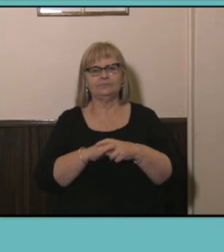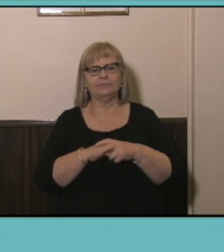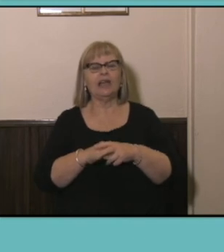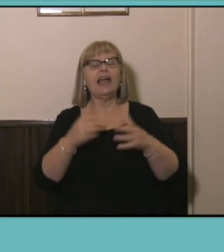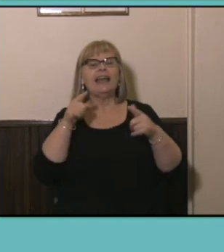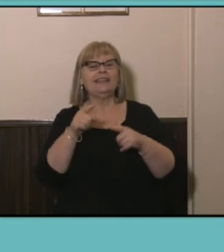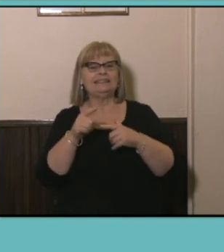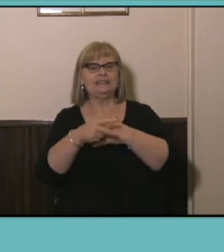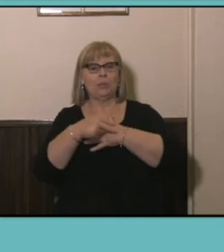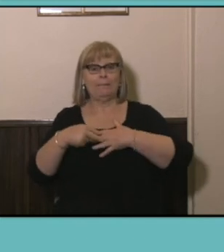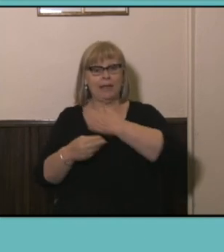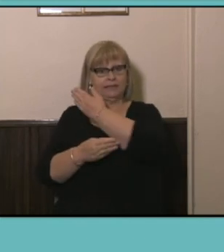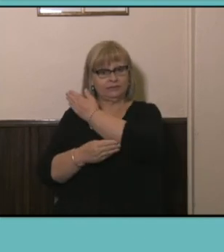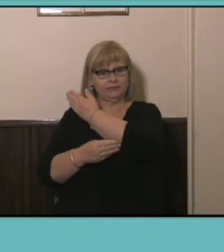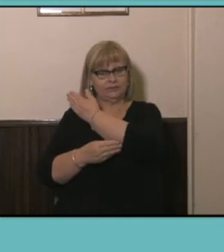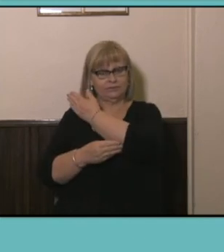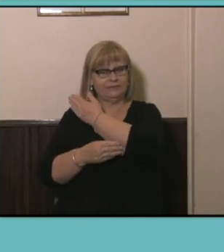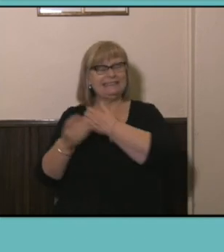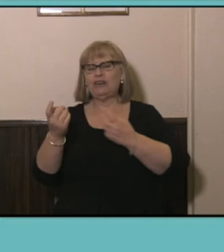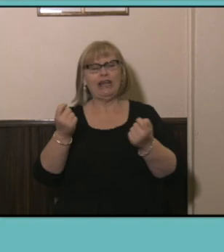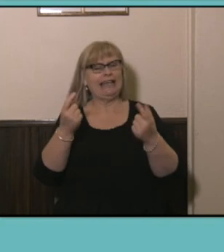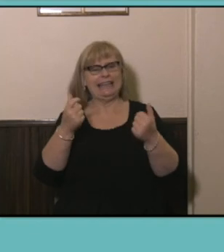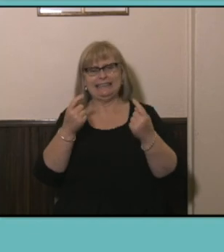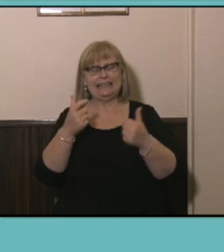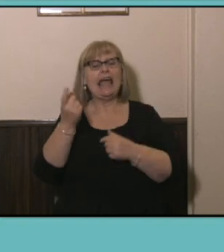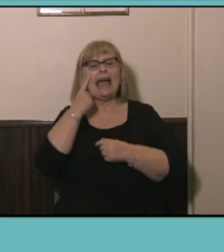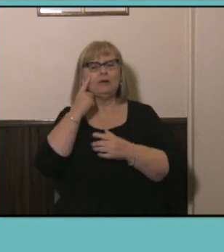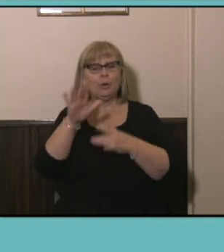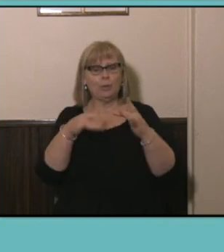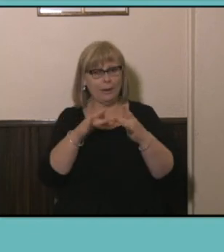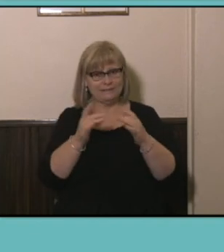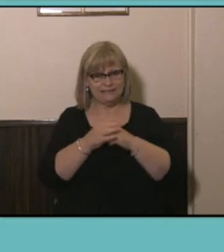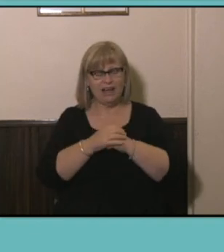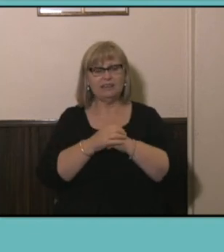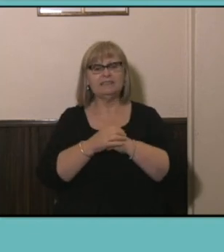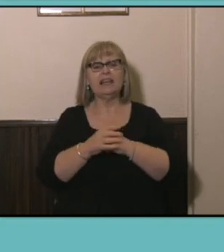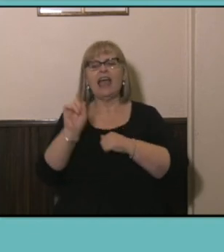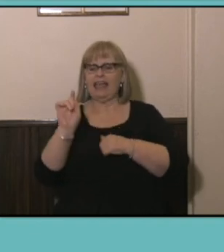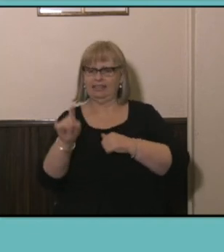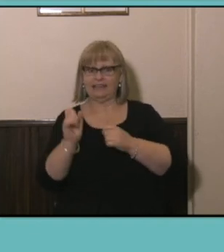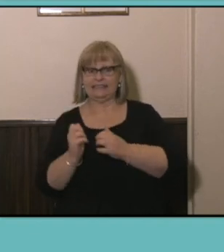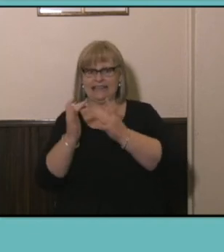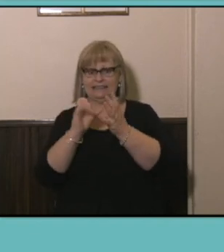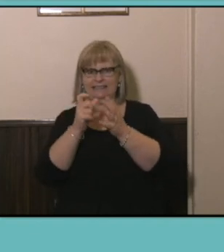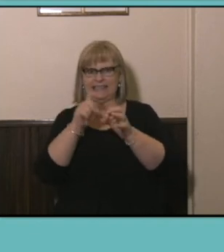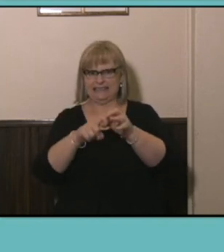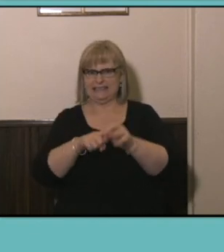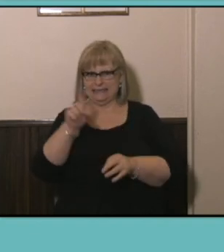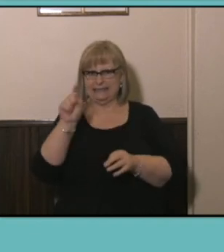web pages it's dead easy, just jump onto our website and click the Census button